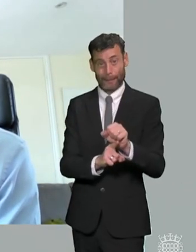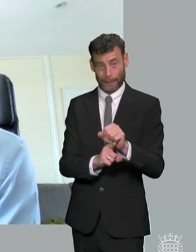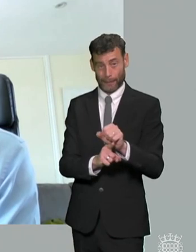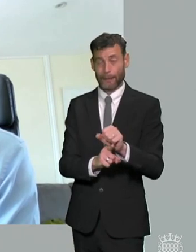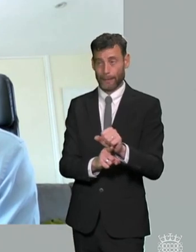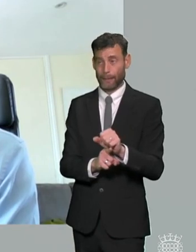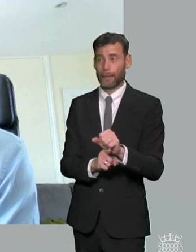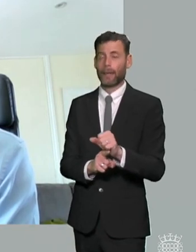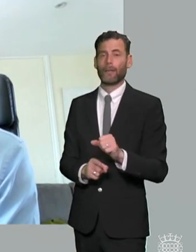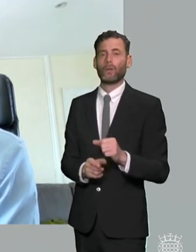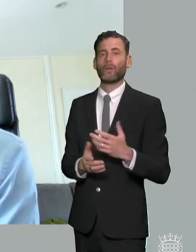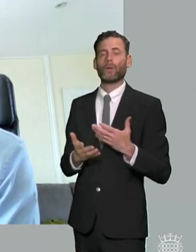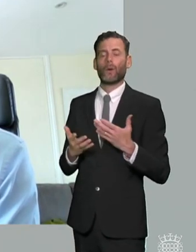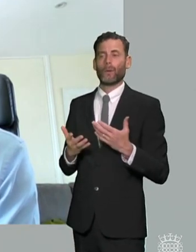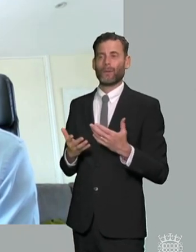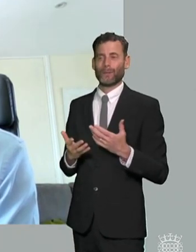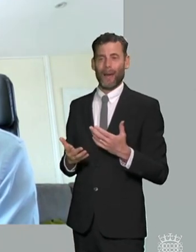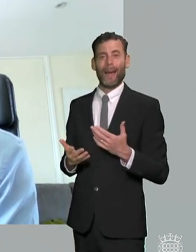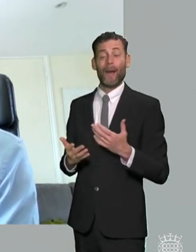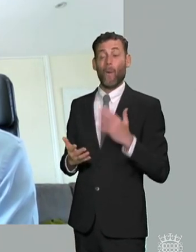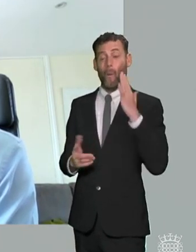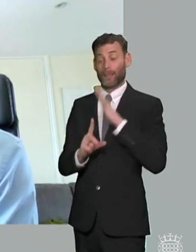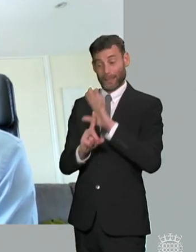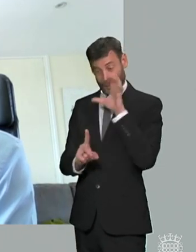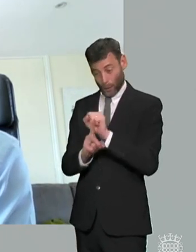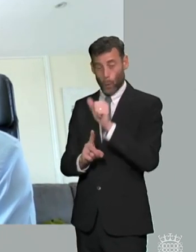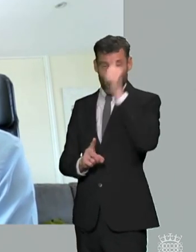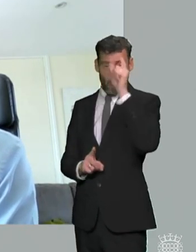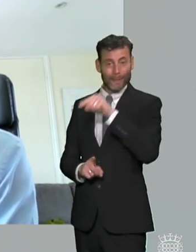um and then even when you have got a diagnosis the services aren't there to meet those needs